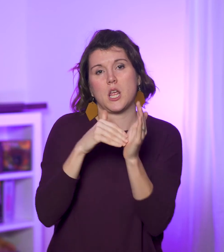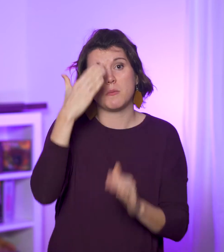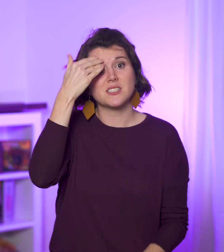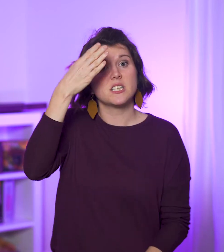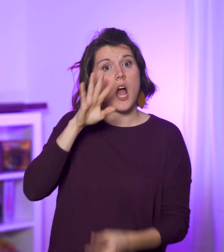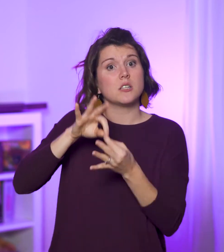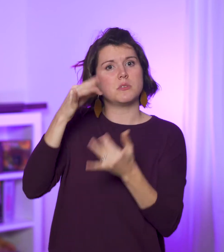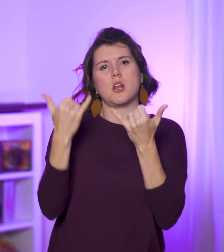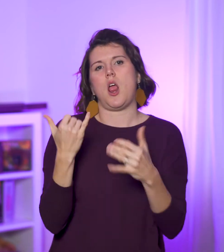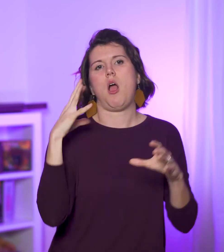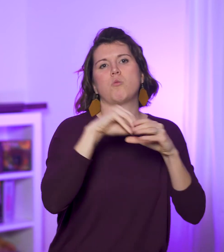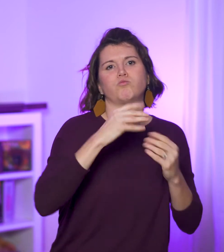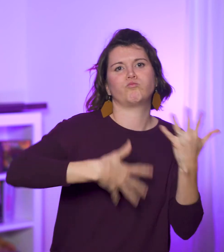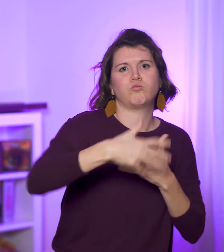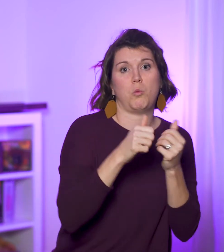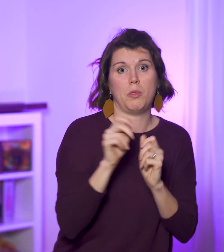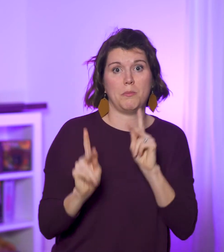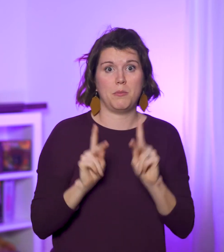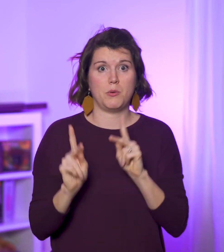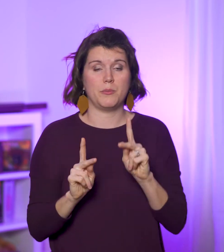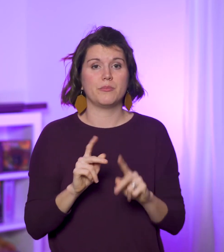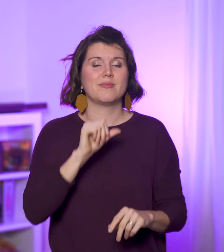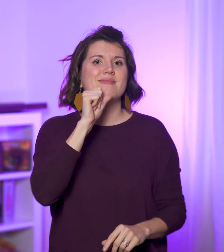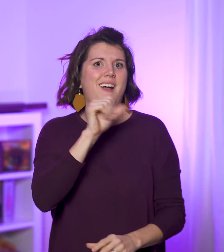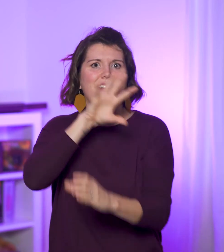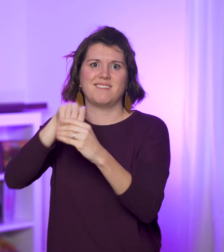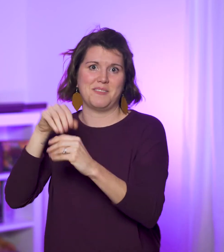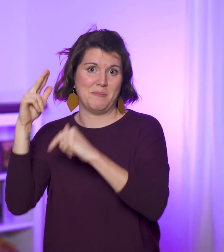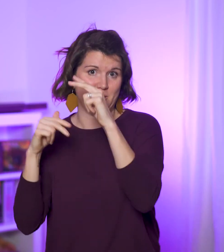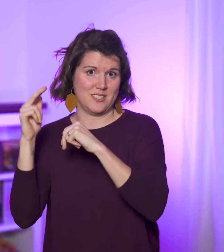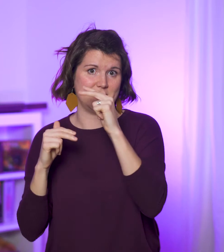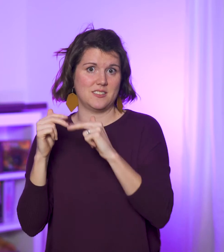because God’s Spirit dwells in His people now, not in a building.